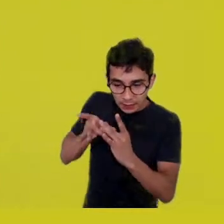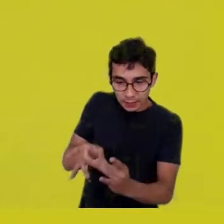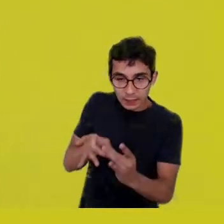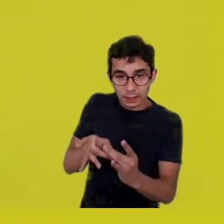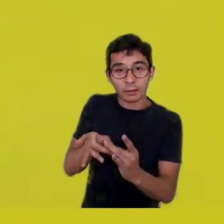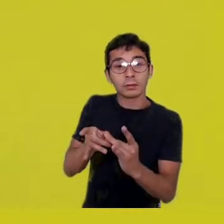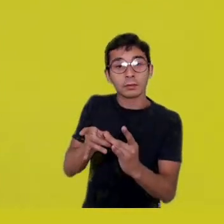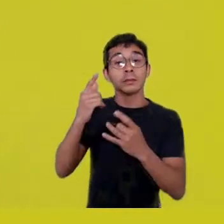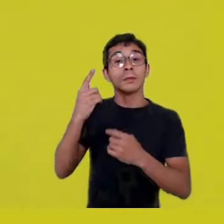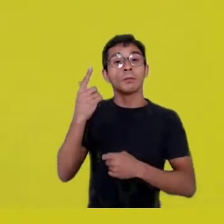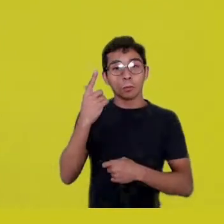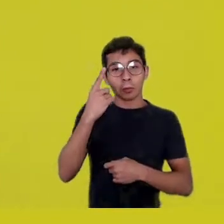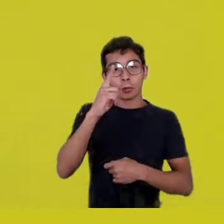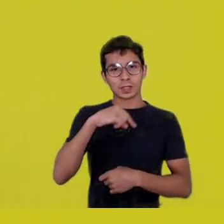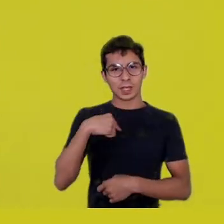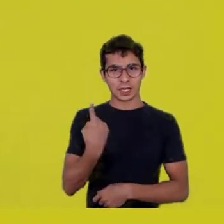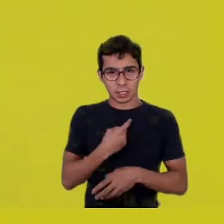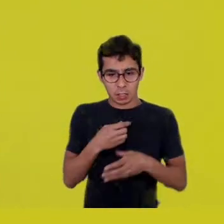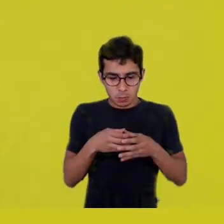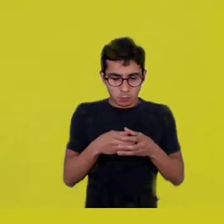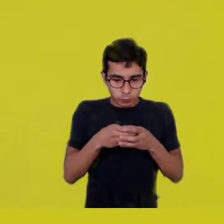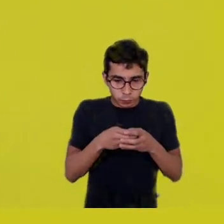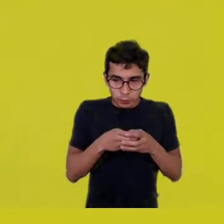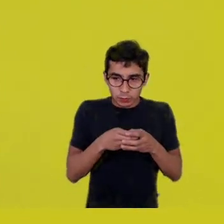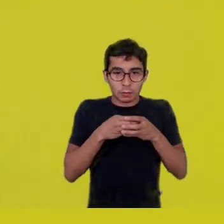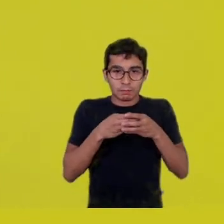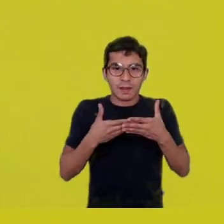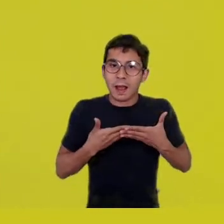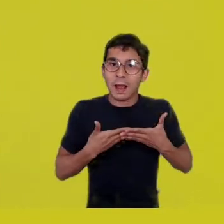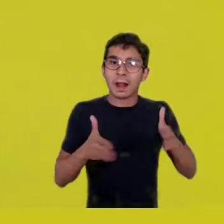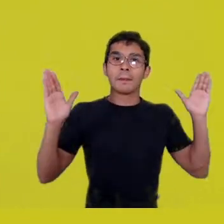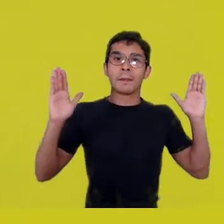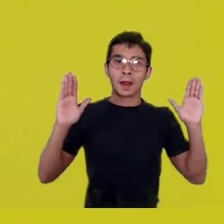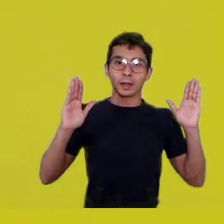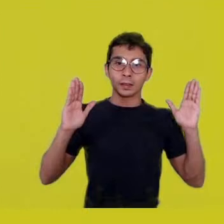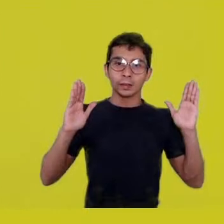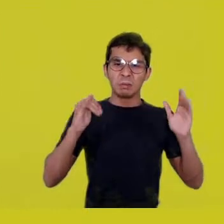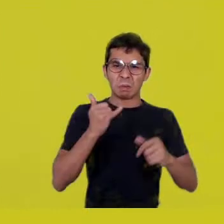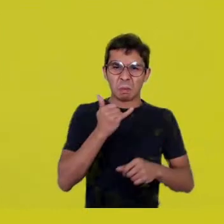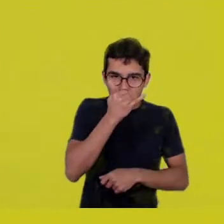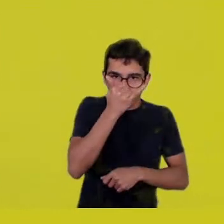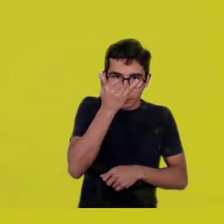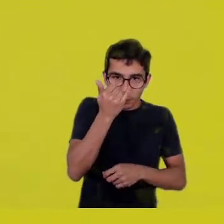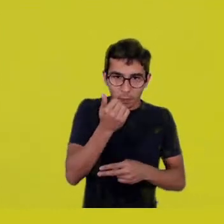which will free us from this, let’s say...